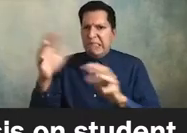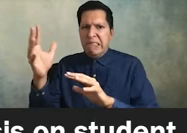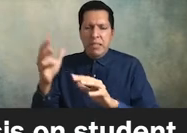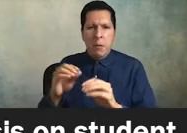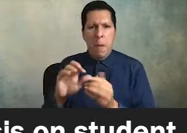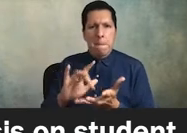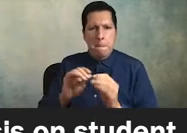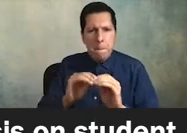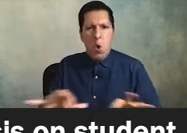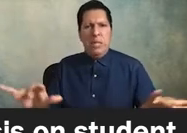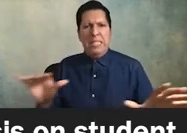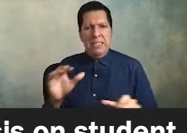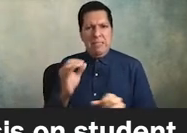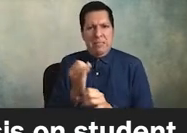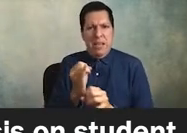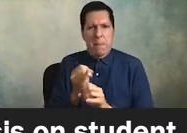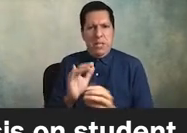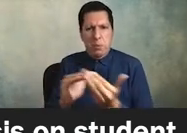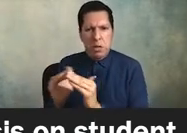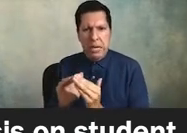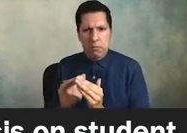folk don't even know how to talk about race let alone do all these things that i just